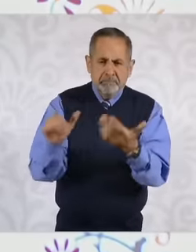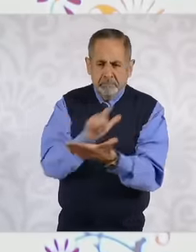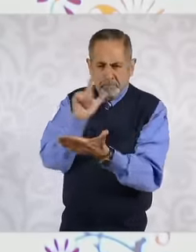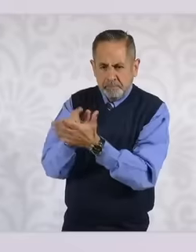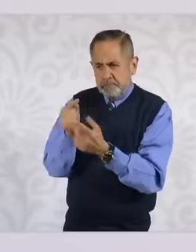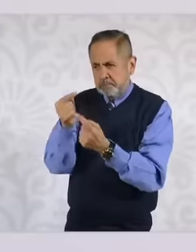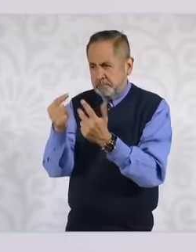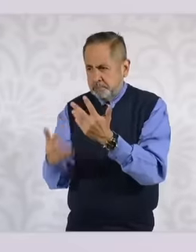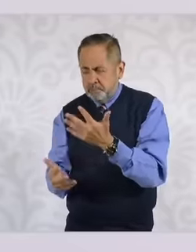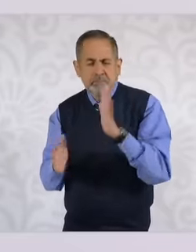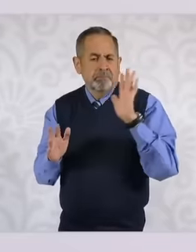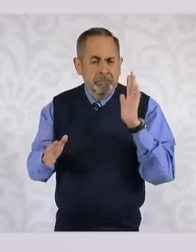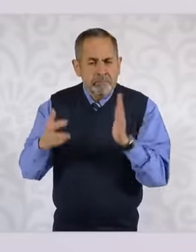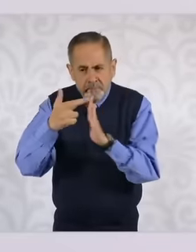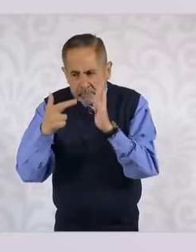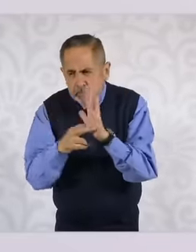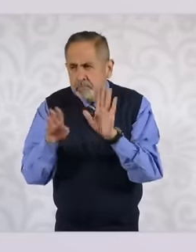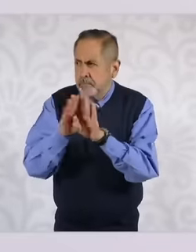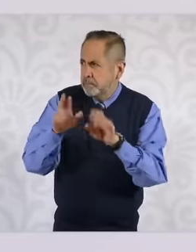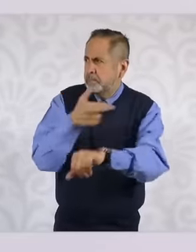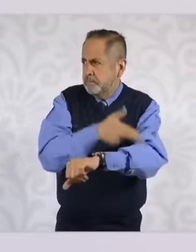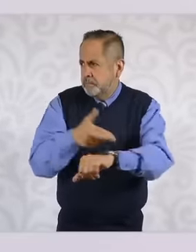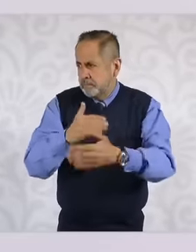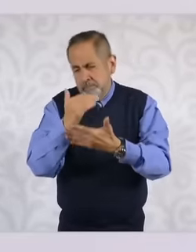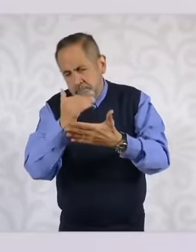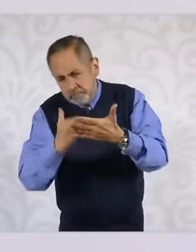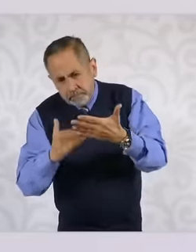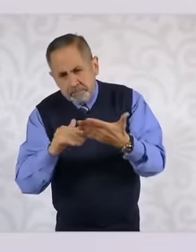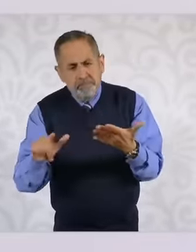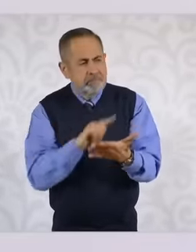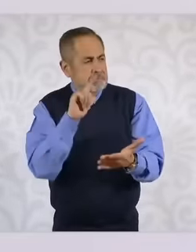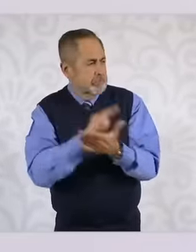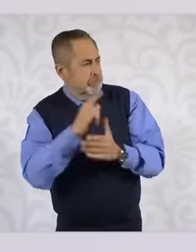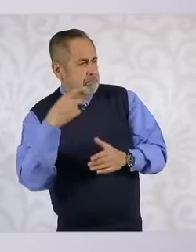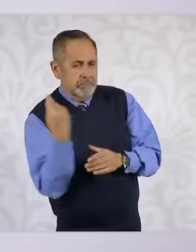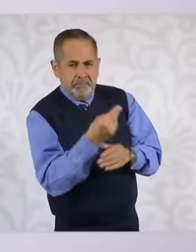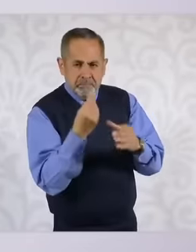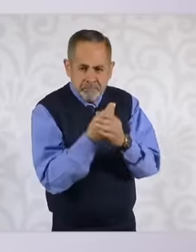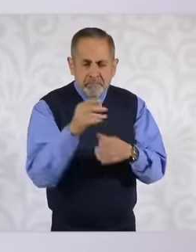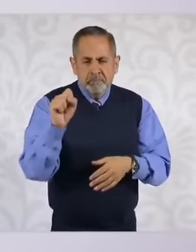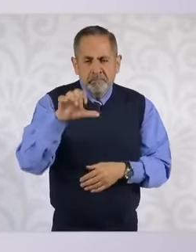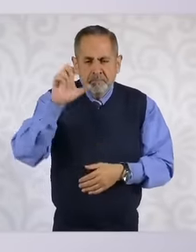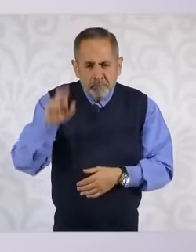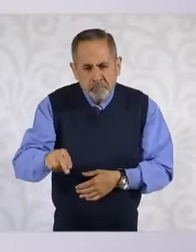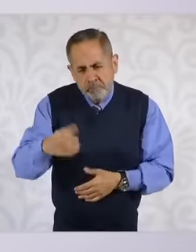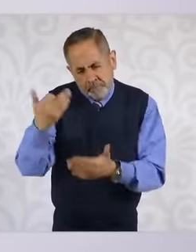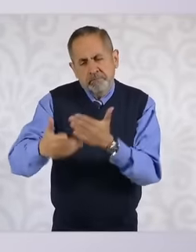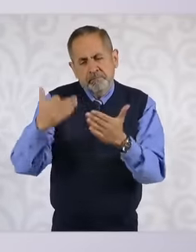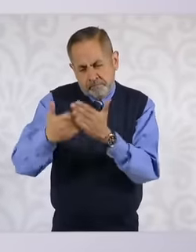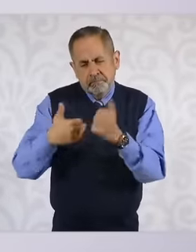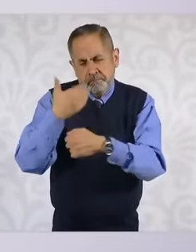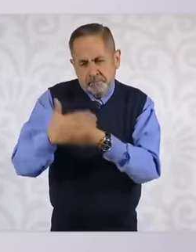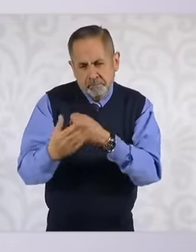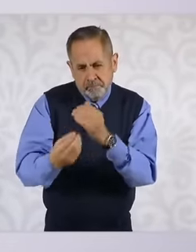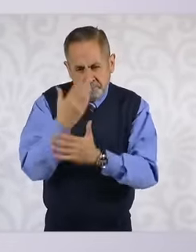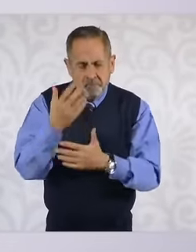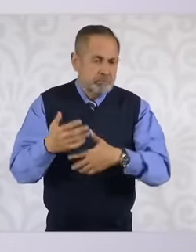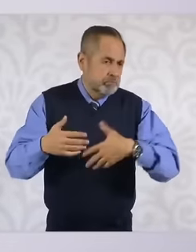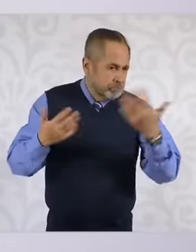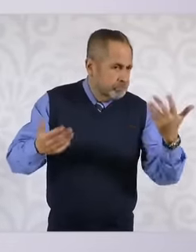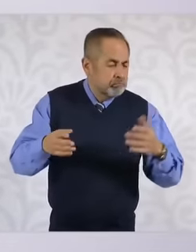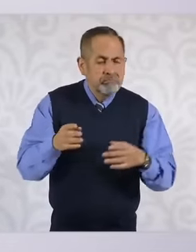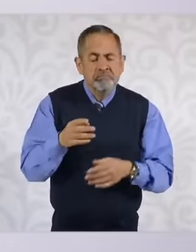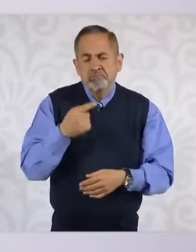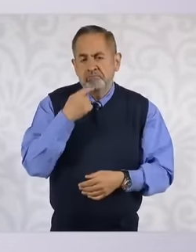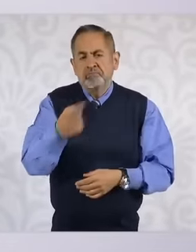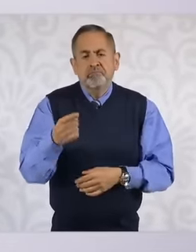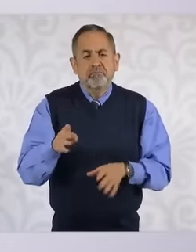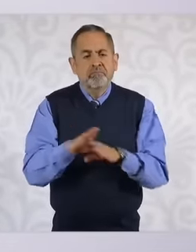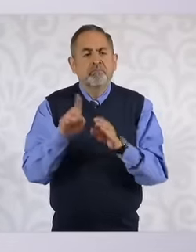procedural to the Organic Law of the court itself and what has been said that this new